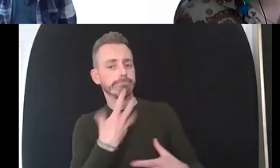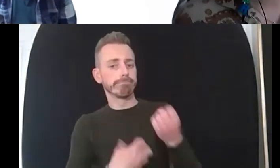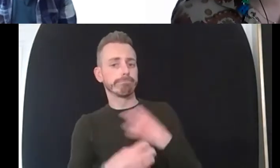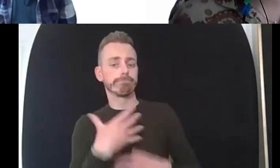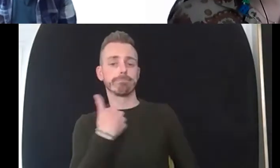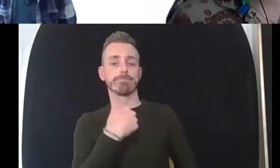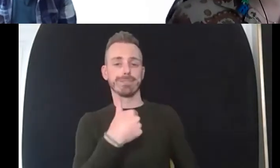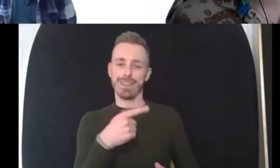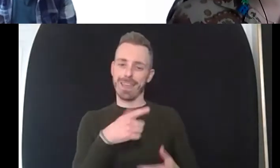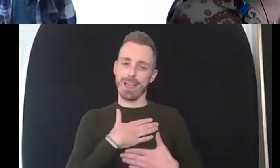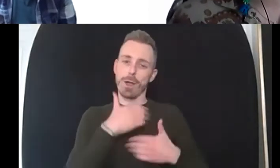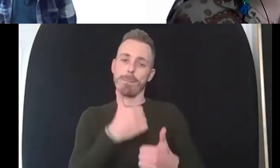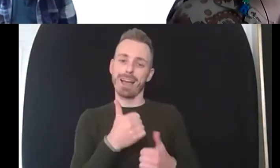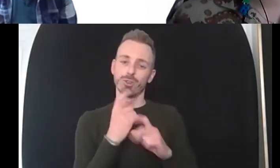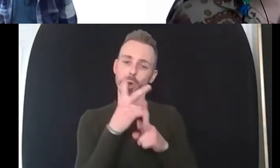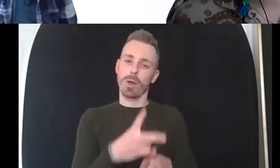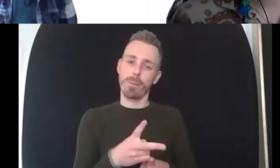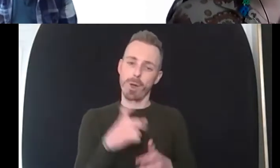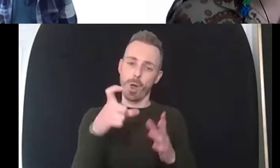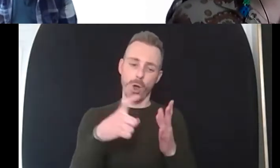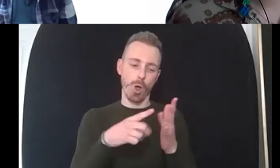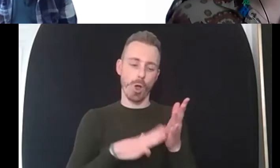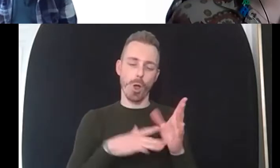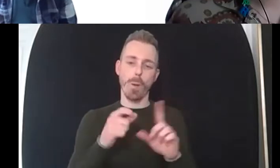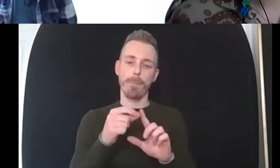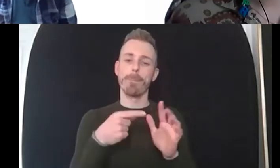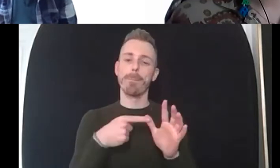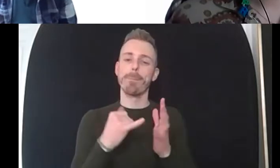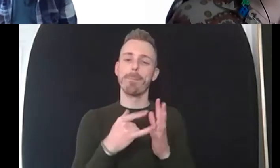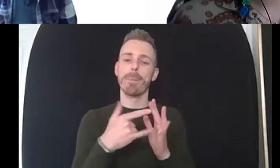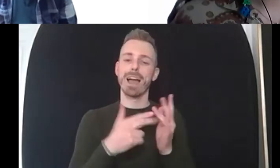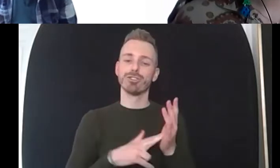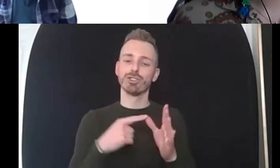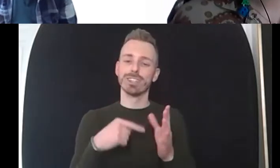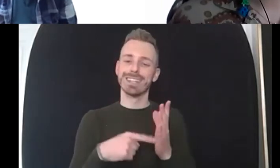have an impact couldn't it positively and i think the other thing is that i deal with kind of um